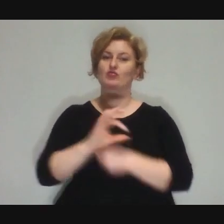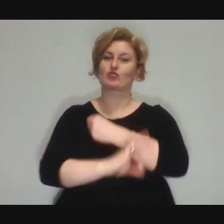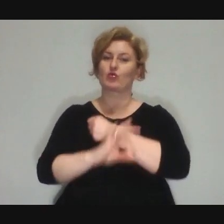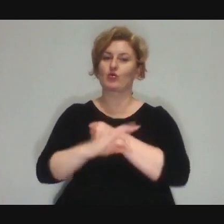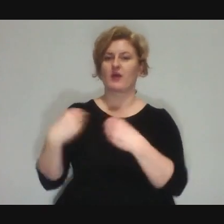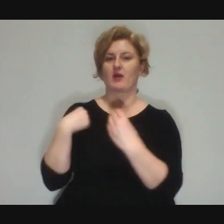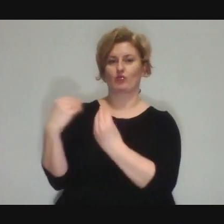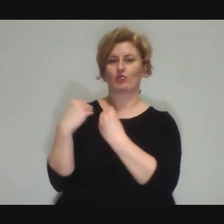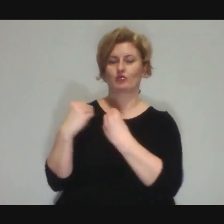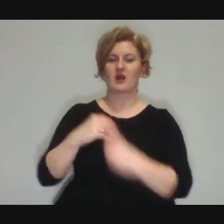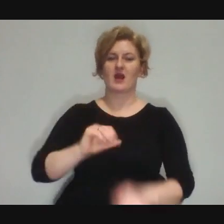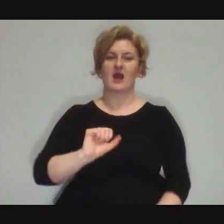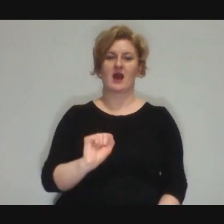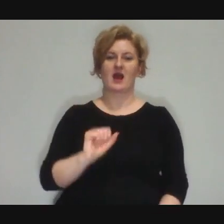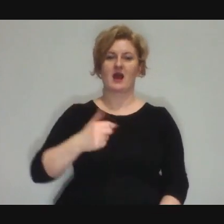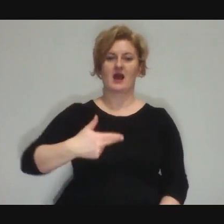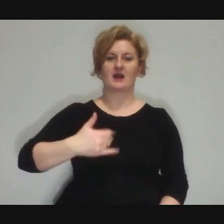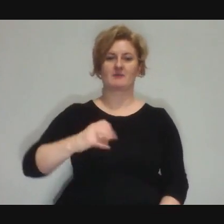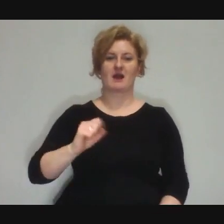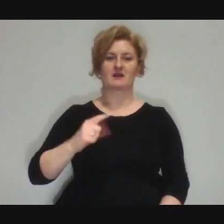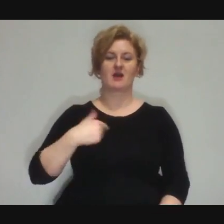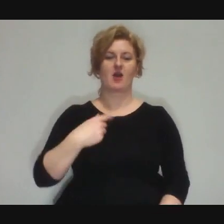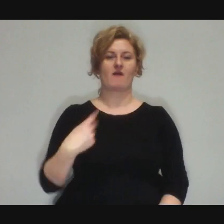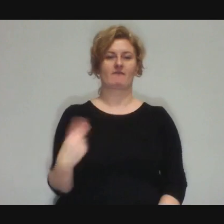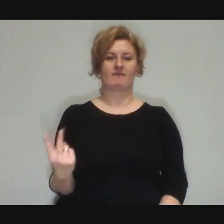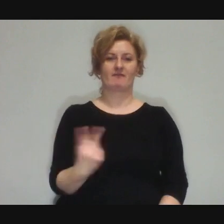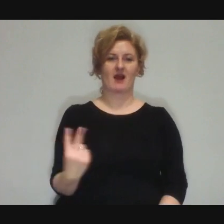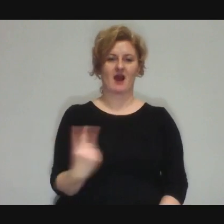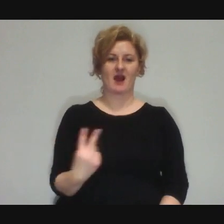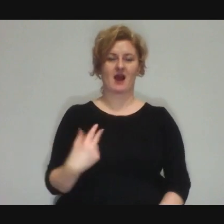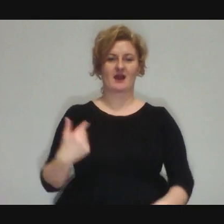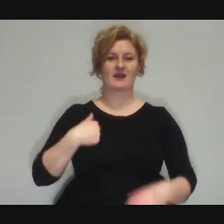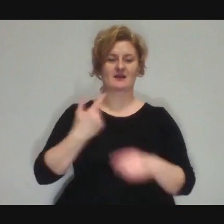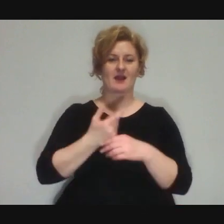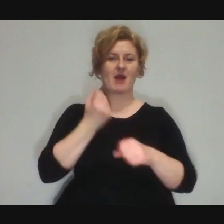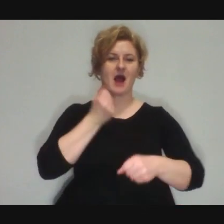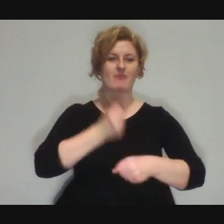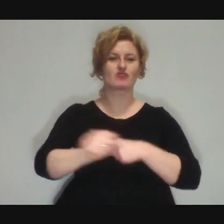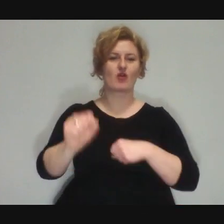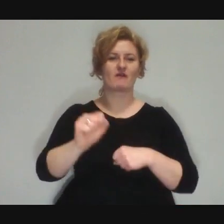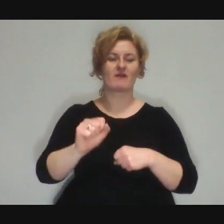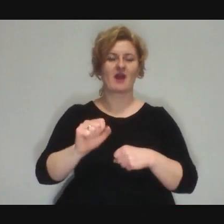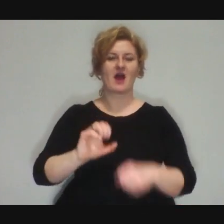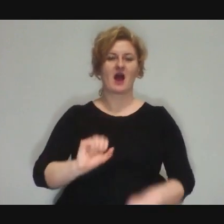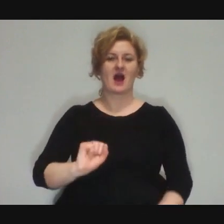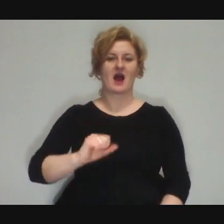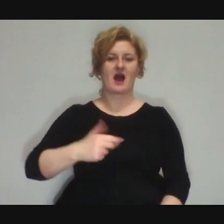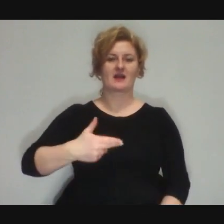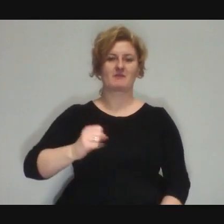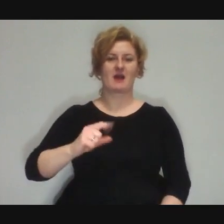Dominika: Yes... We are both graduates of Cultural Animation at Maria Curie Skłodowska University.